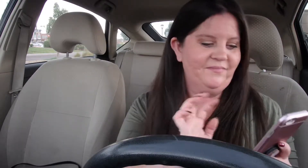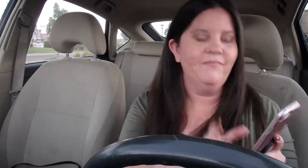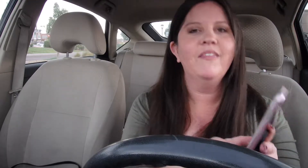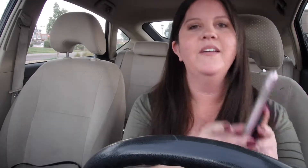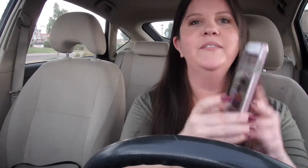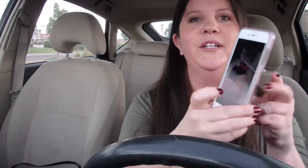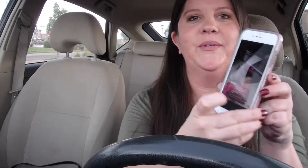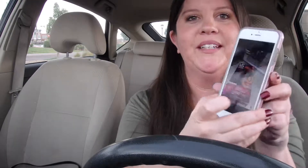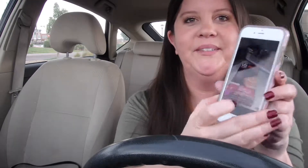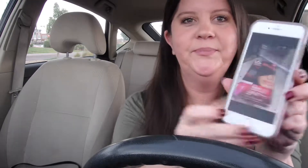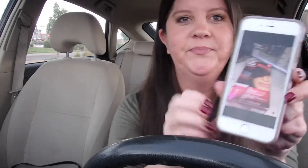Alright really quick